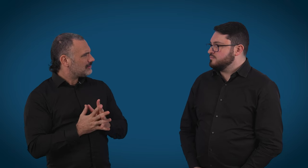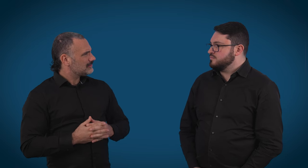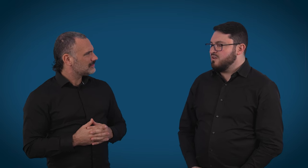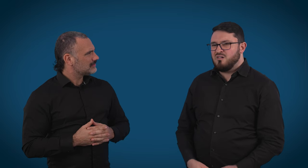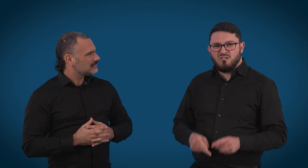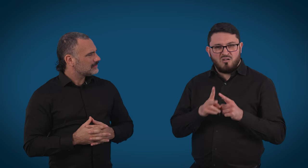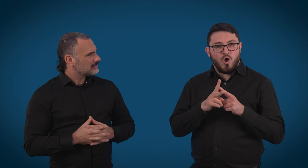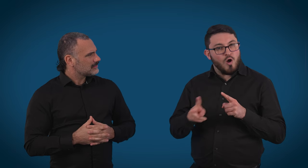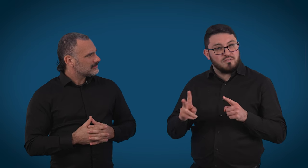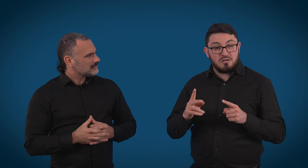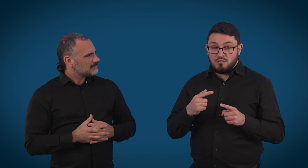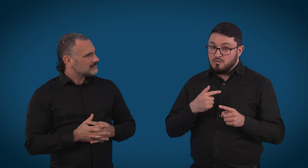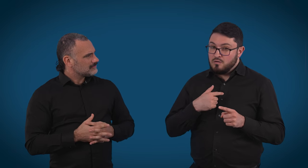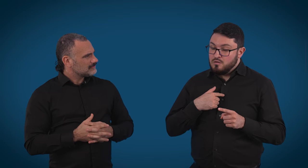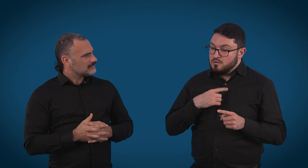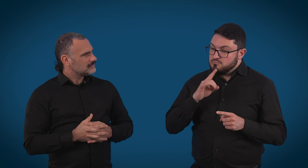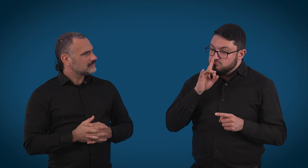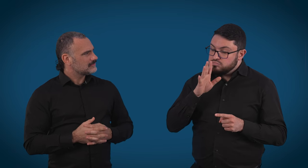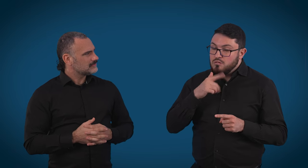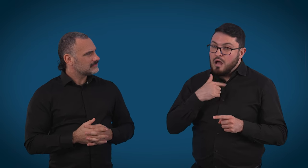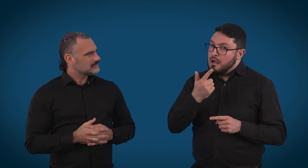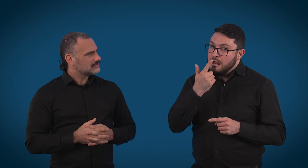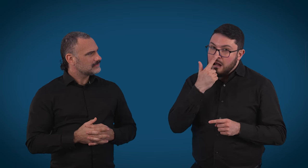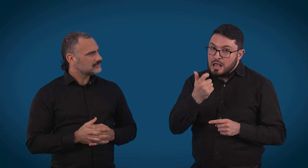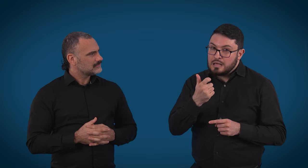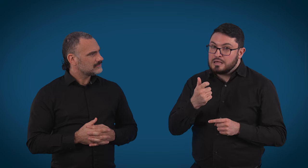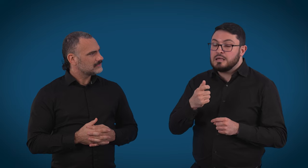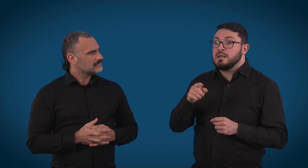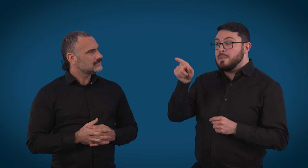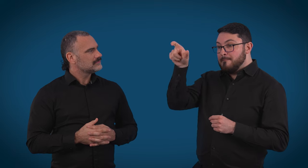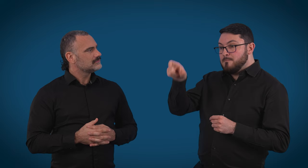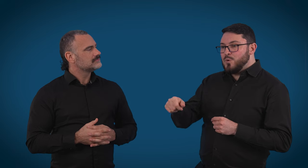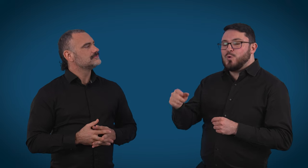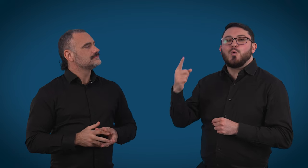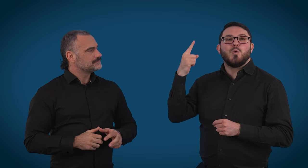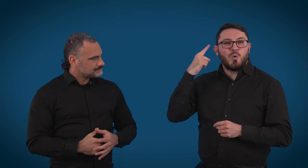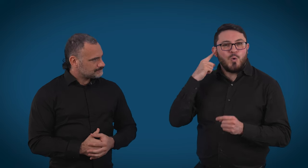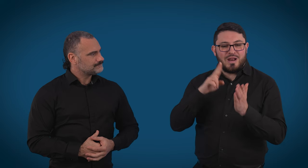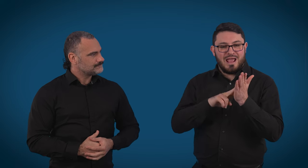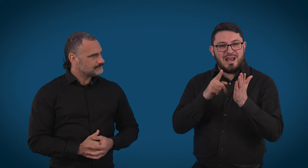I mean, most of the time we're very fortunate and lucky where the people they are calling are aware